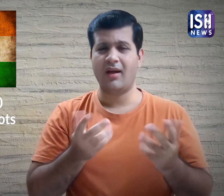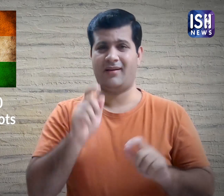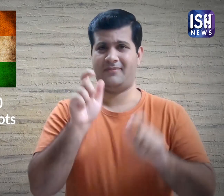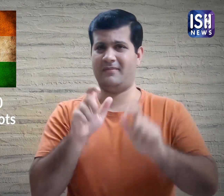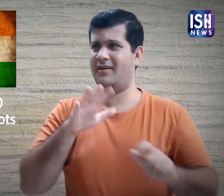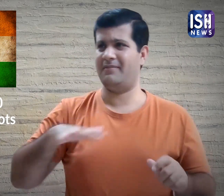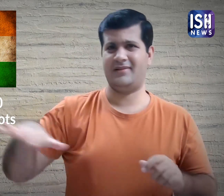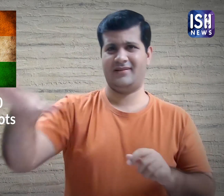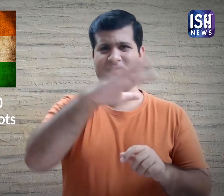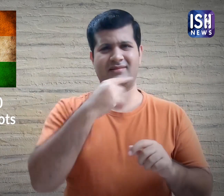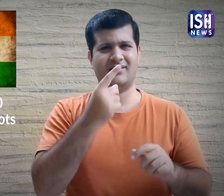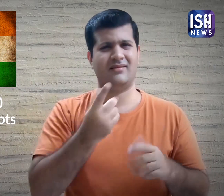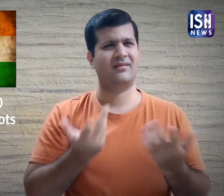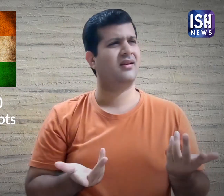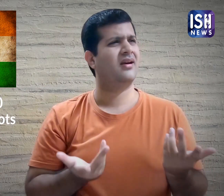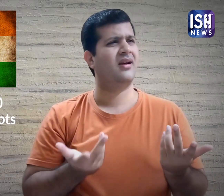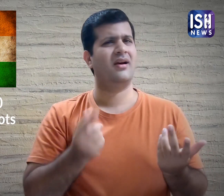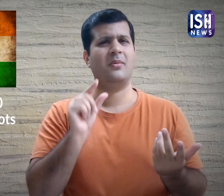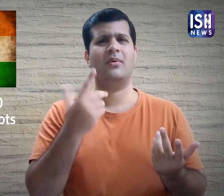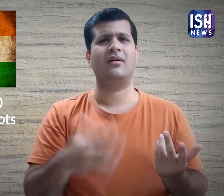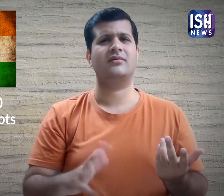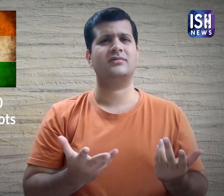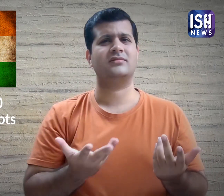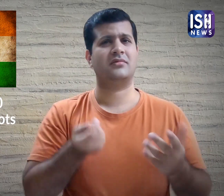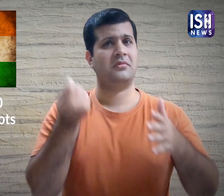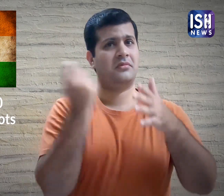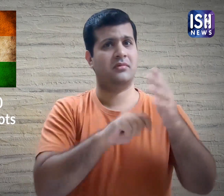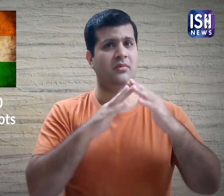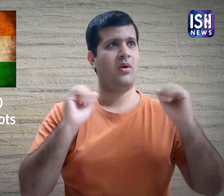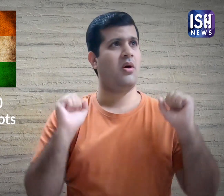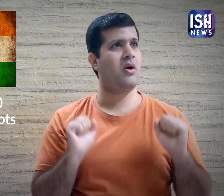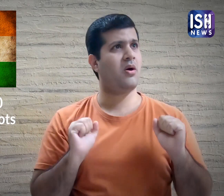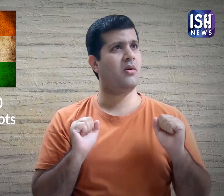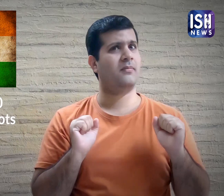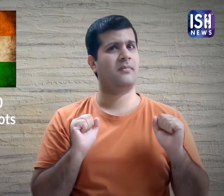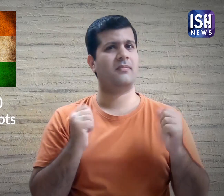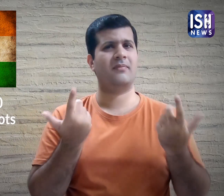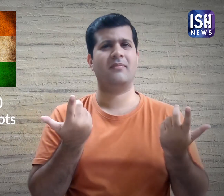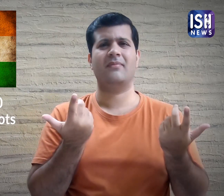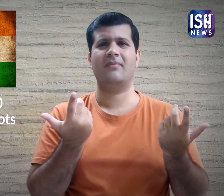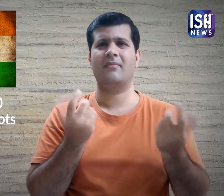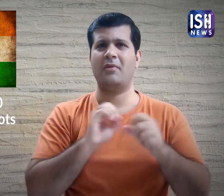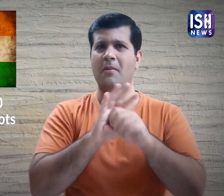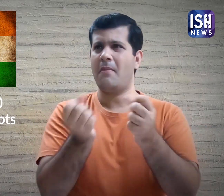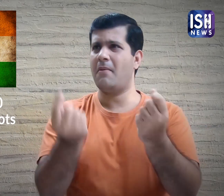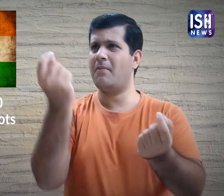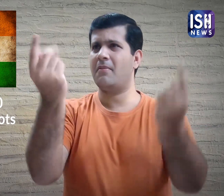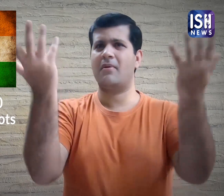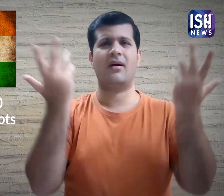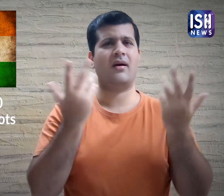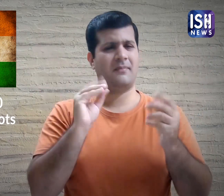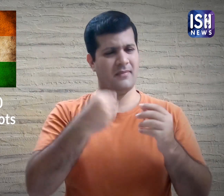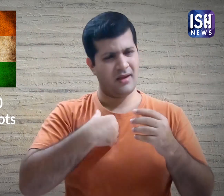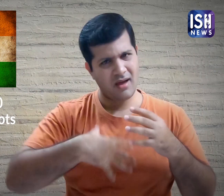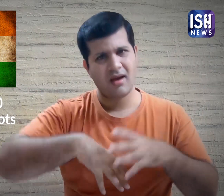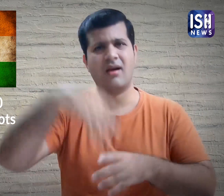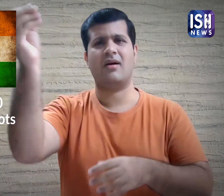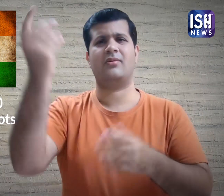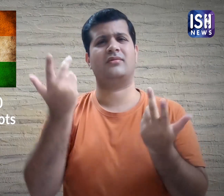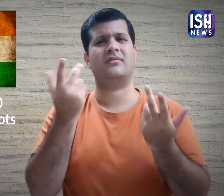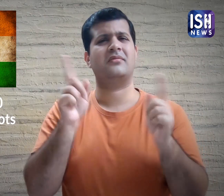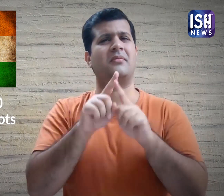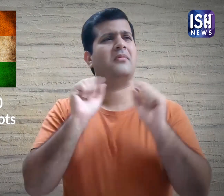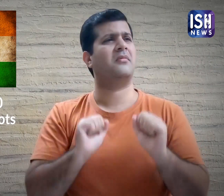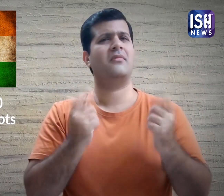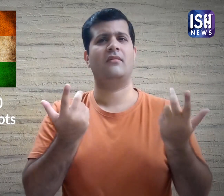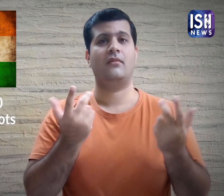You may wonder, this lockdown is a failure and it is better to go outside.